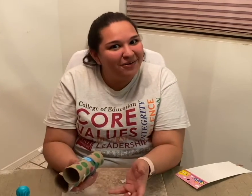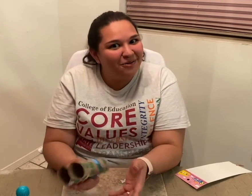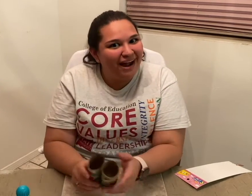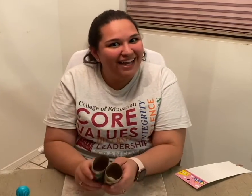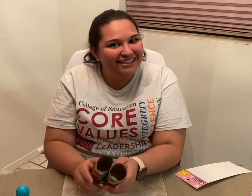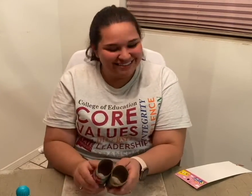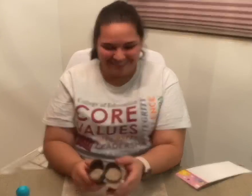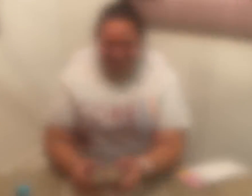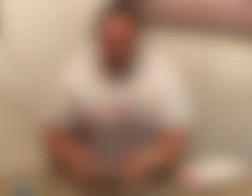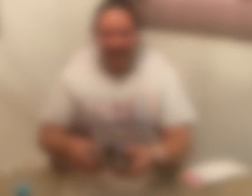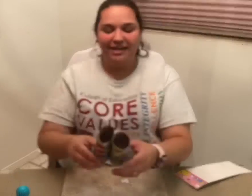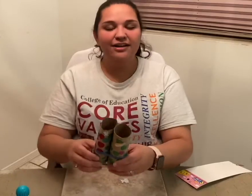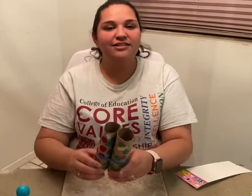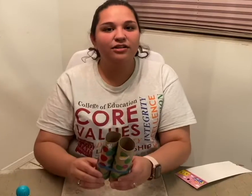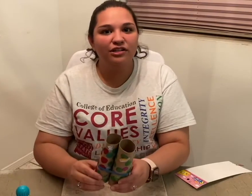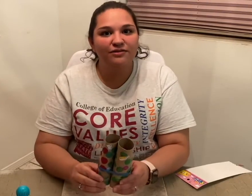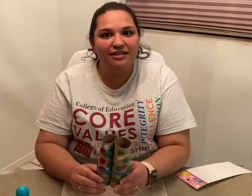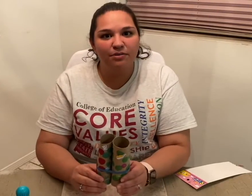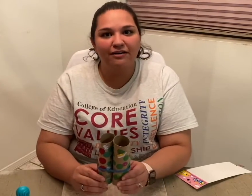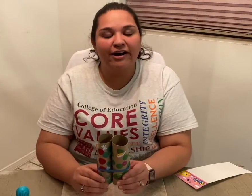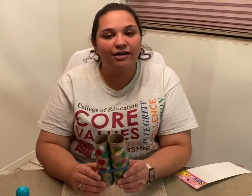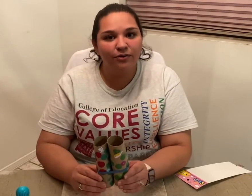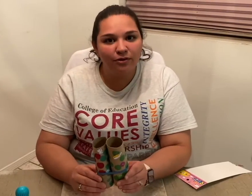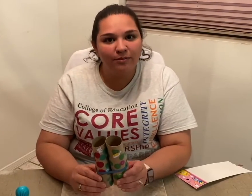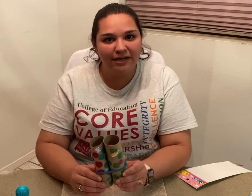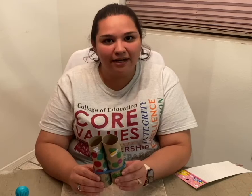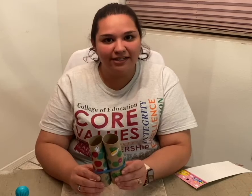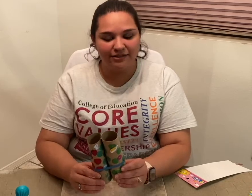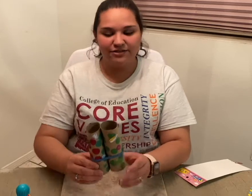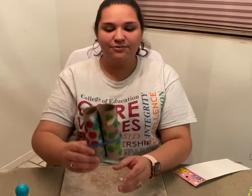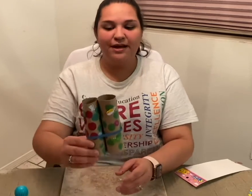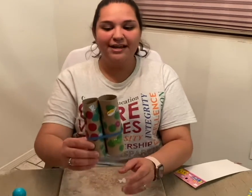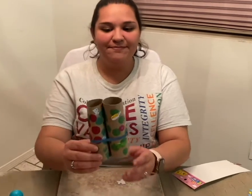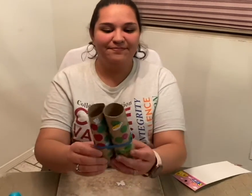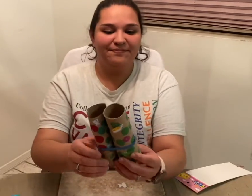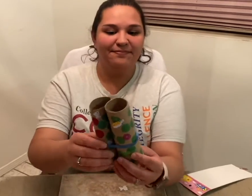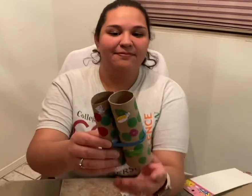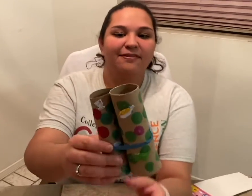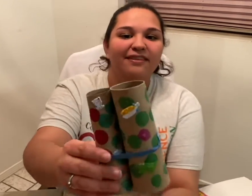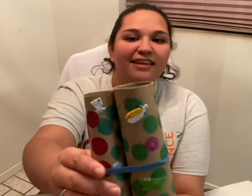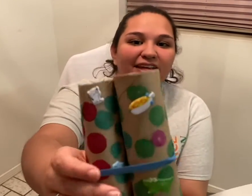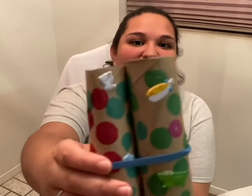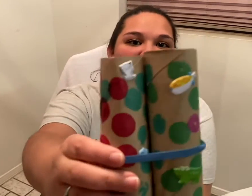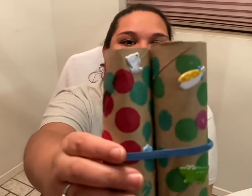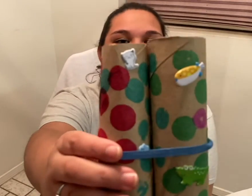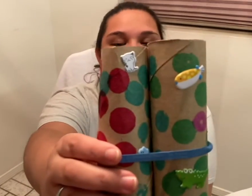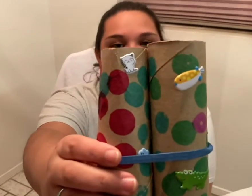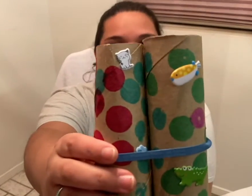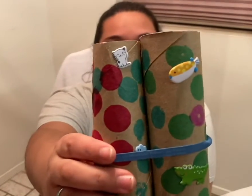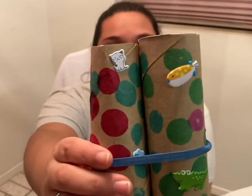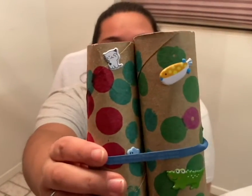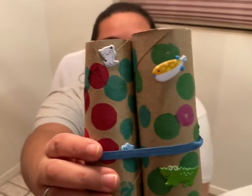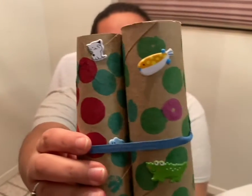right? ...and here's a close-up of our cool binoculars! Ready? So, they have all the